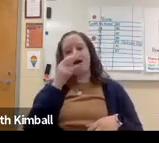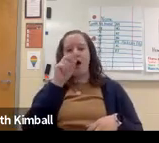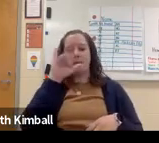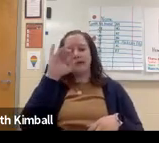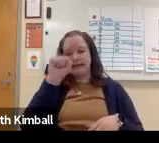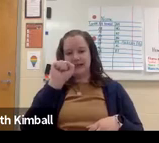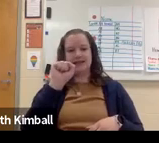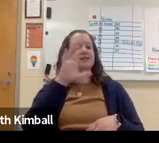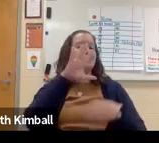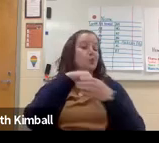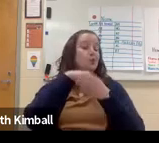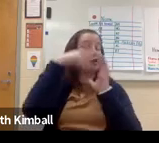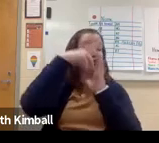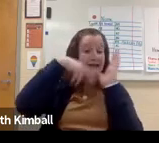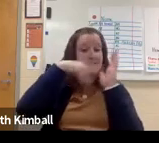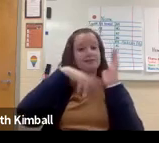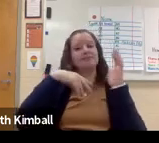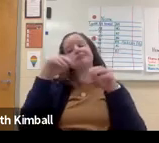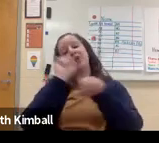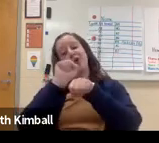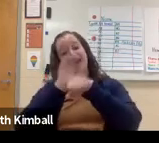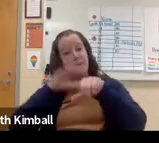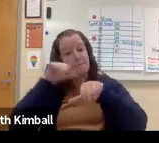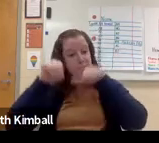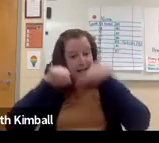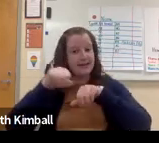My passion is being involved in my hobbies,